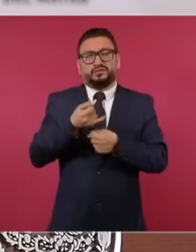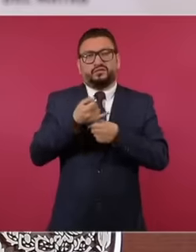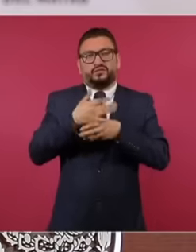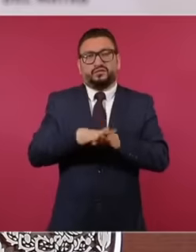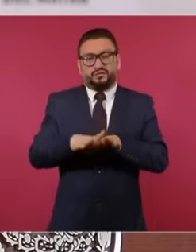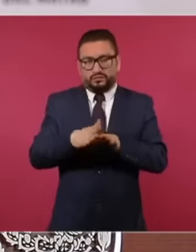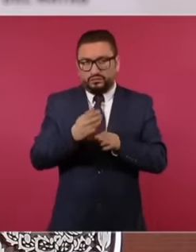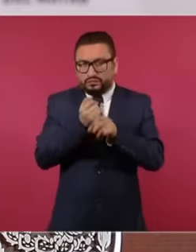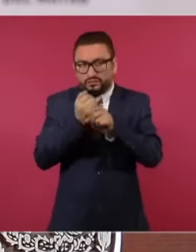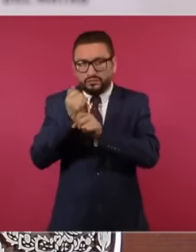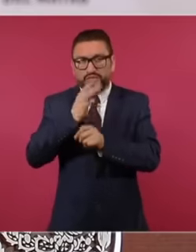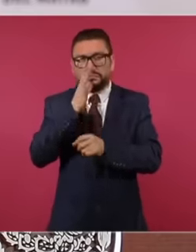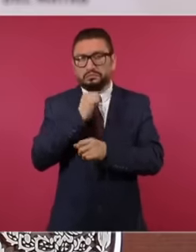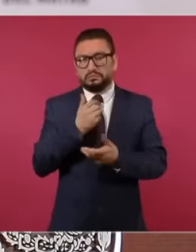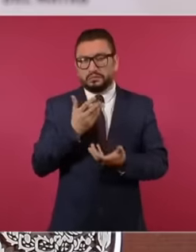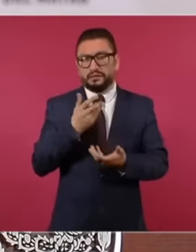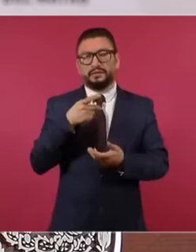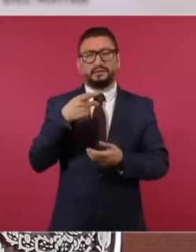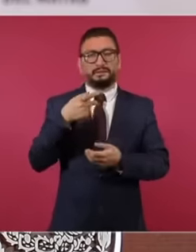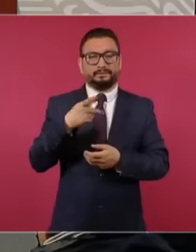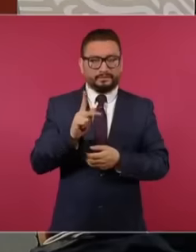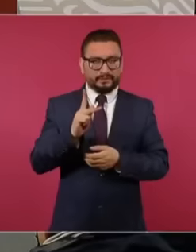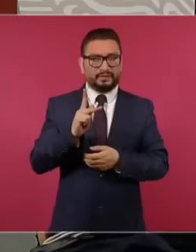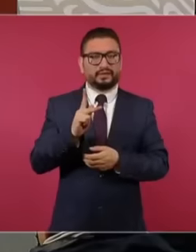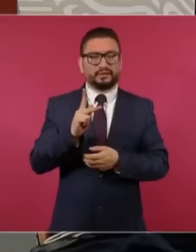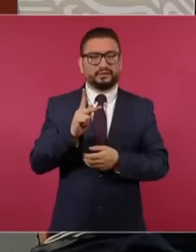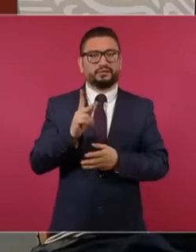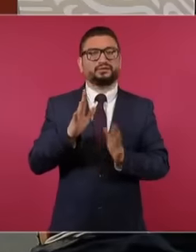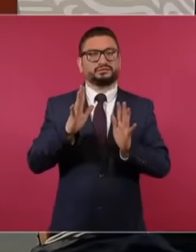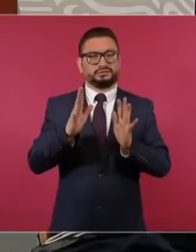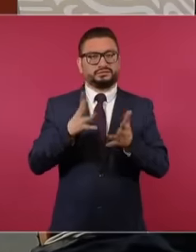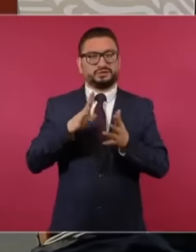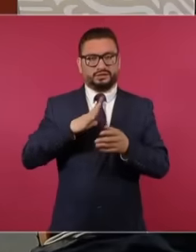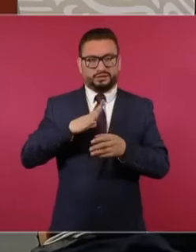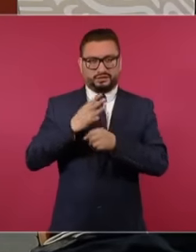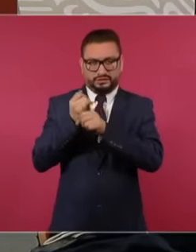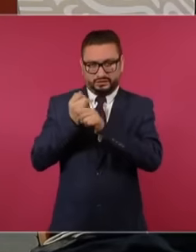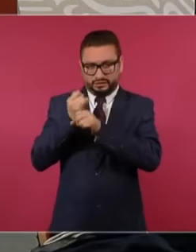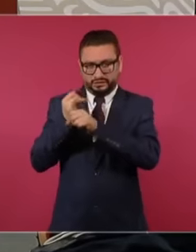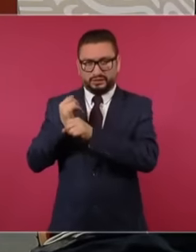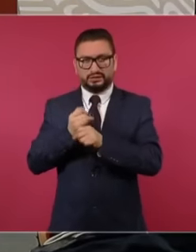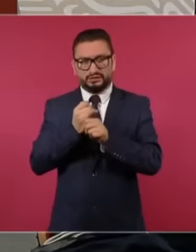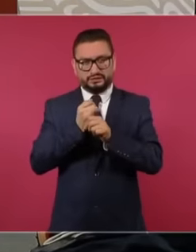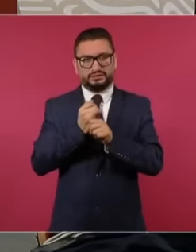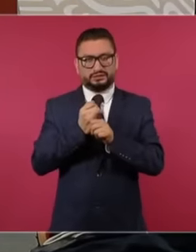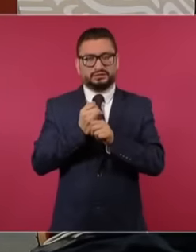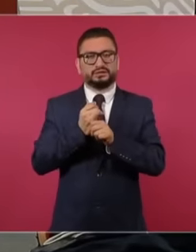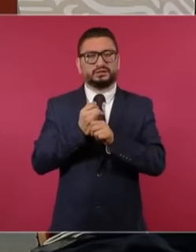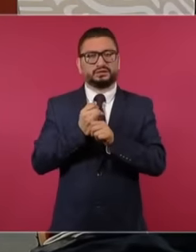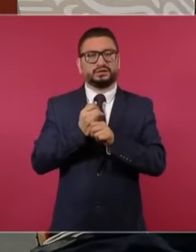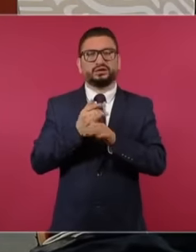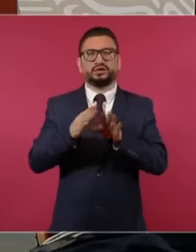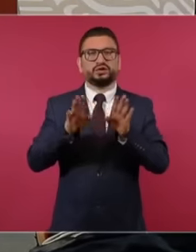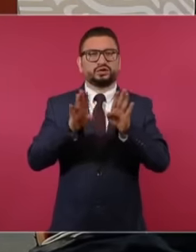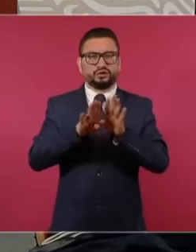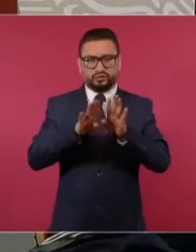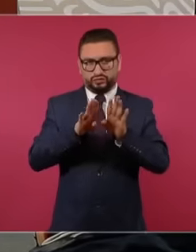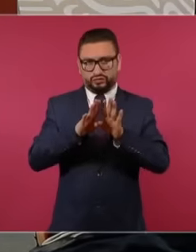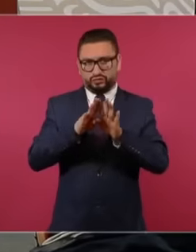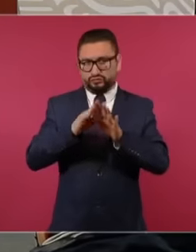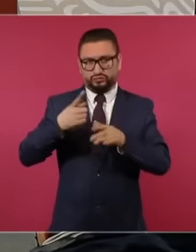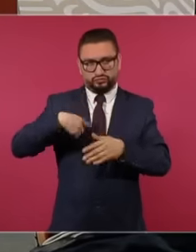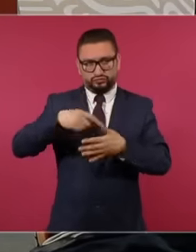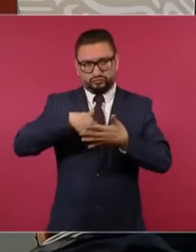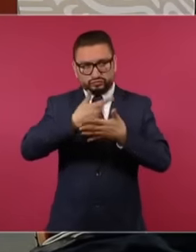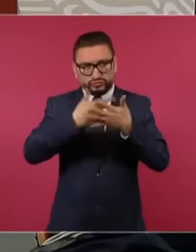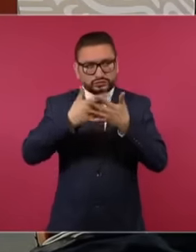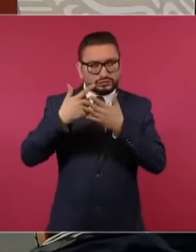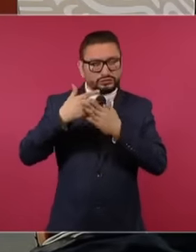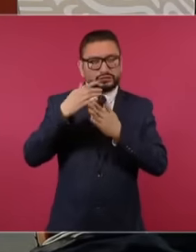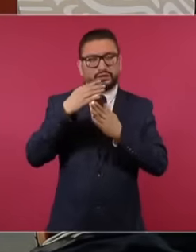however, information has been obtained through intelligence financial institution from other countries